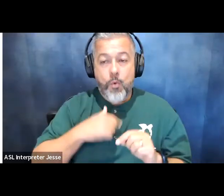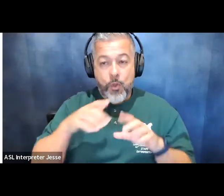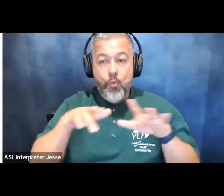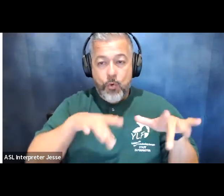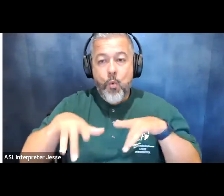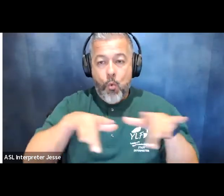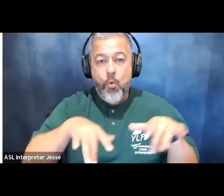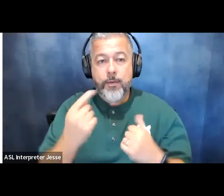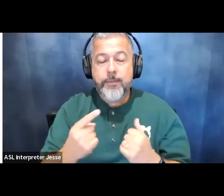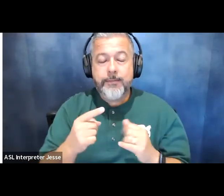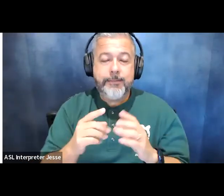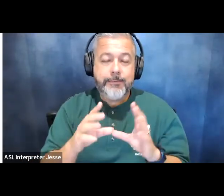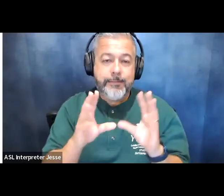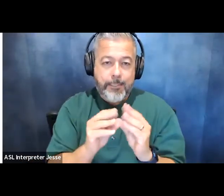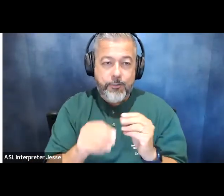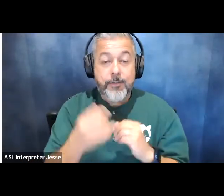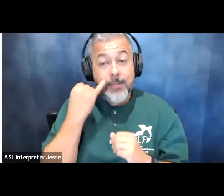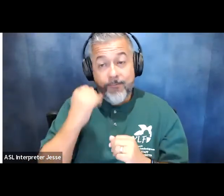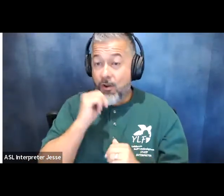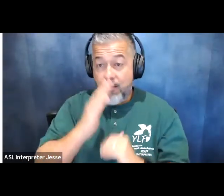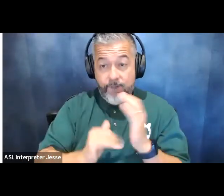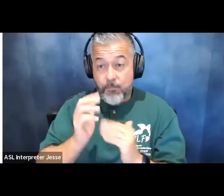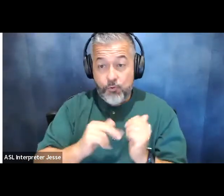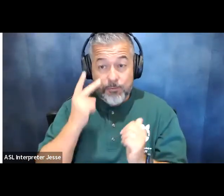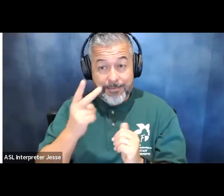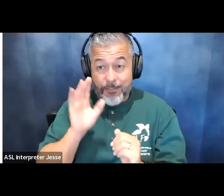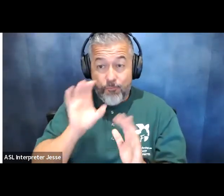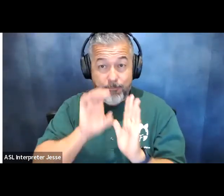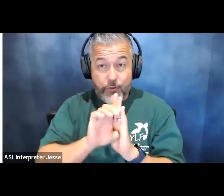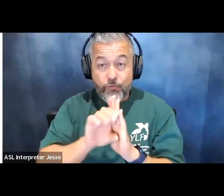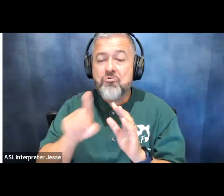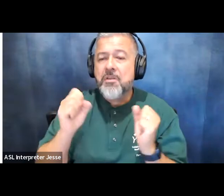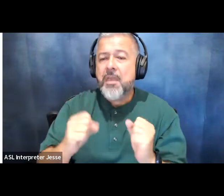up on a recording you can go ahead and turn your camera off for the portion of this event